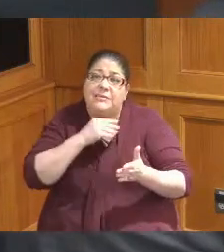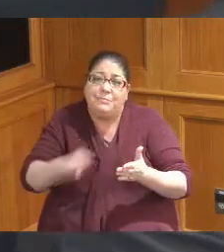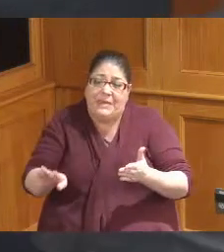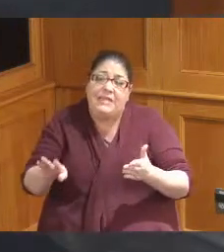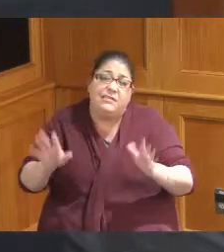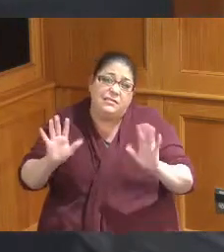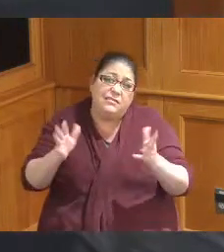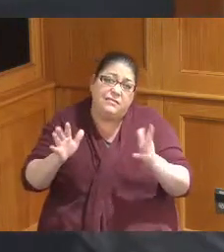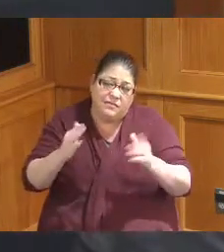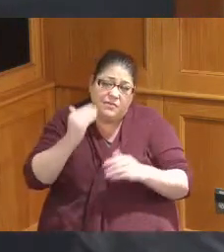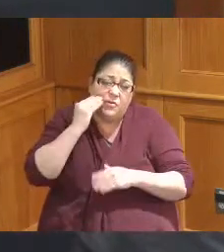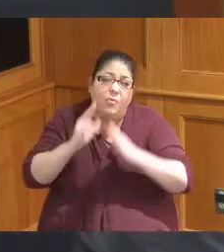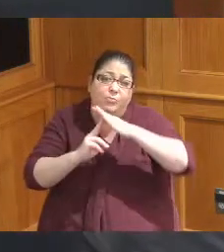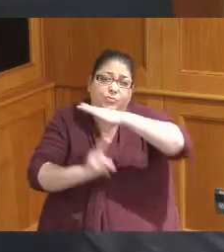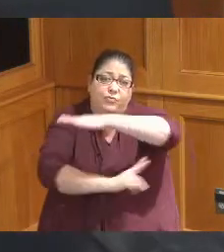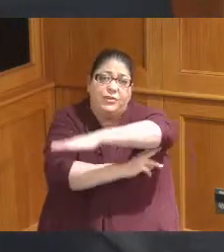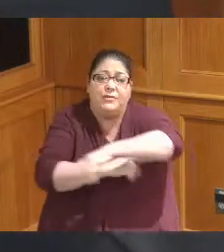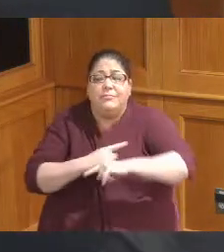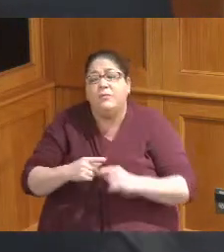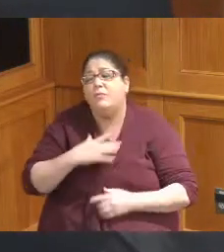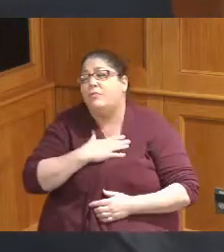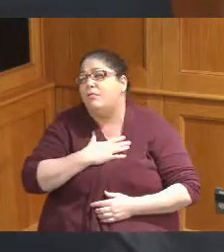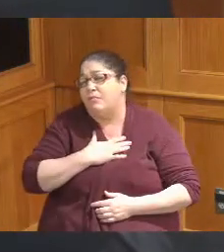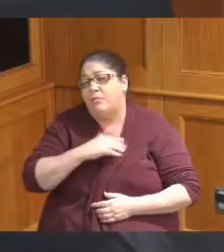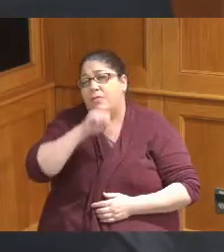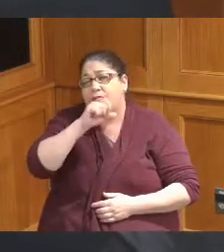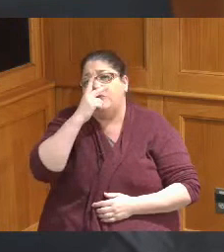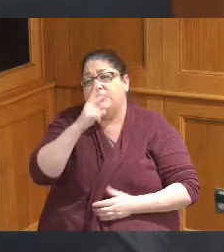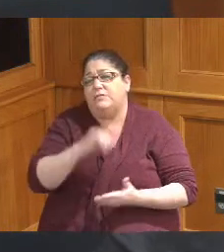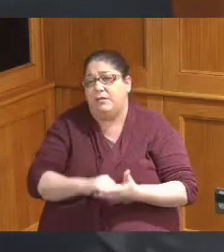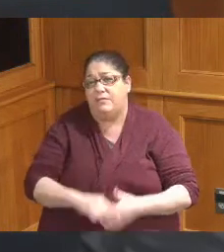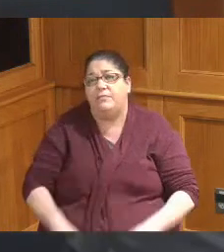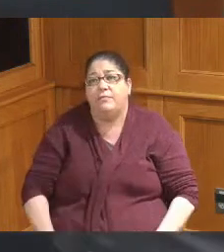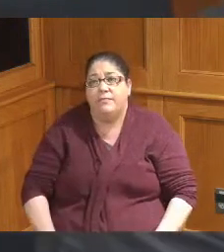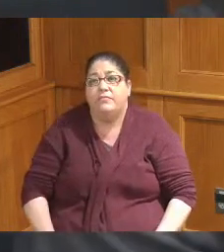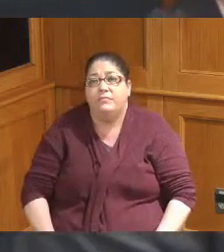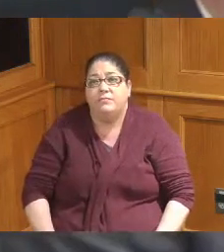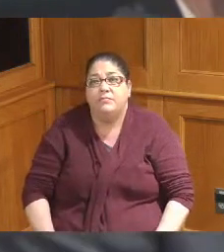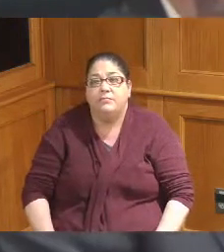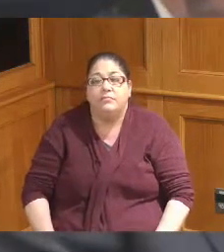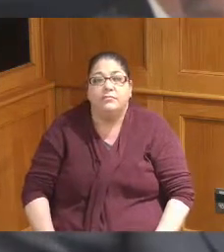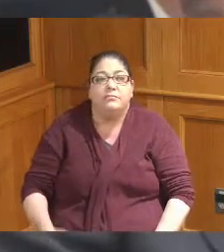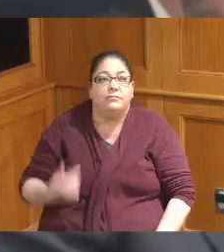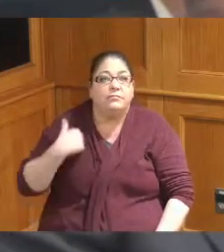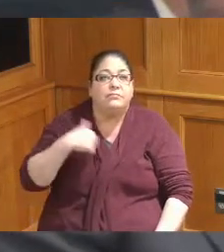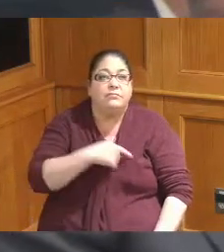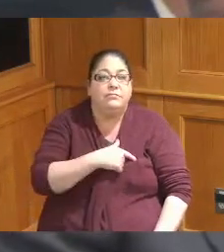with but I would sure like that kind of breakdown and just know that that we've got an eye towards